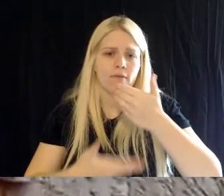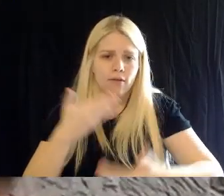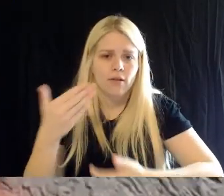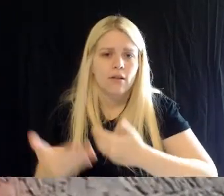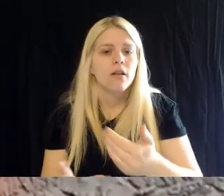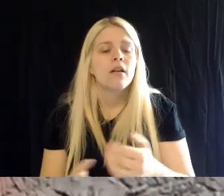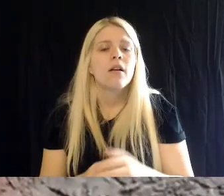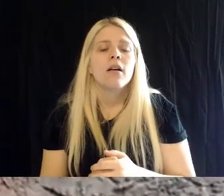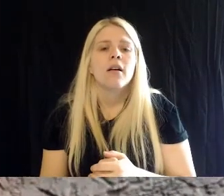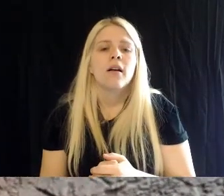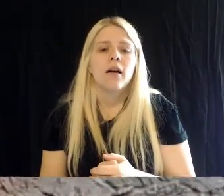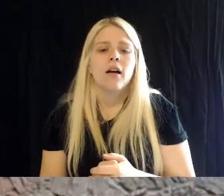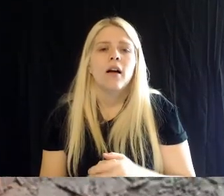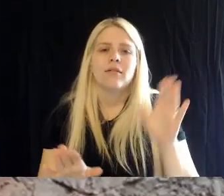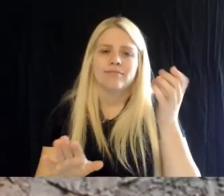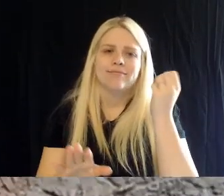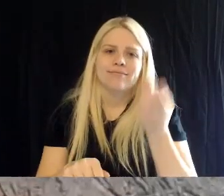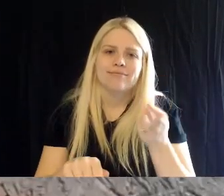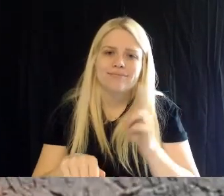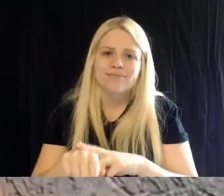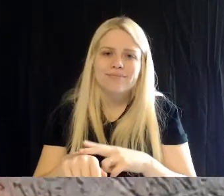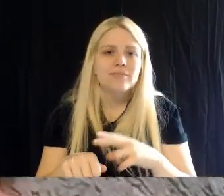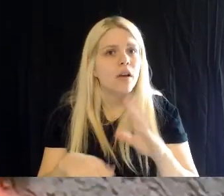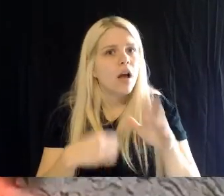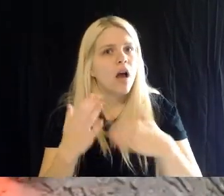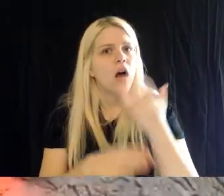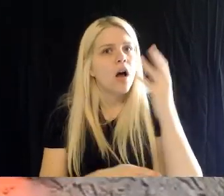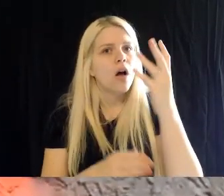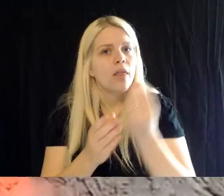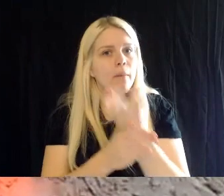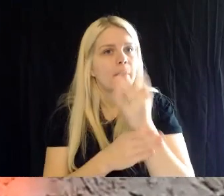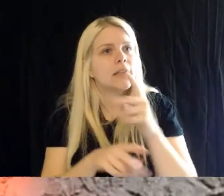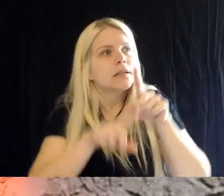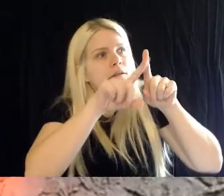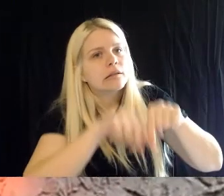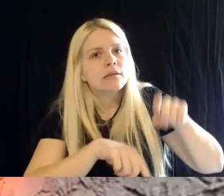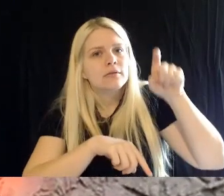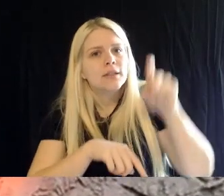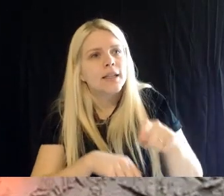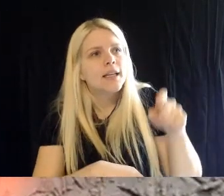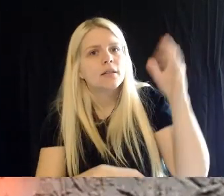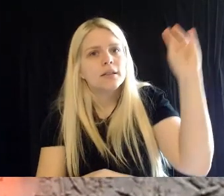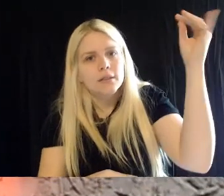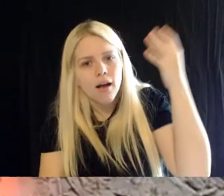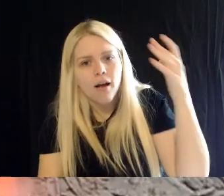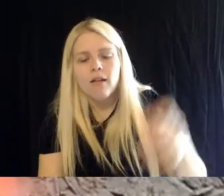course all the plants are competing for sunlight, all of the insects, all of the